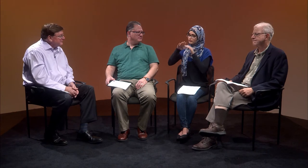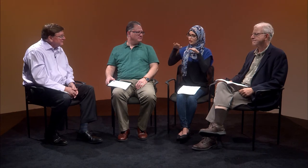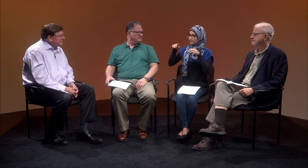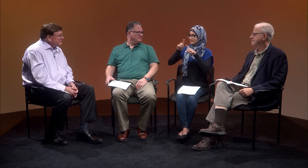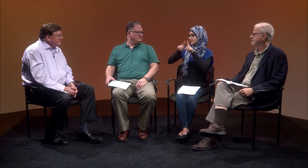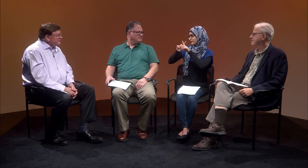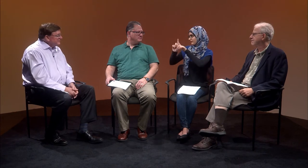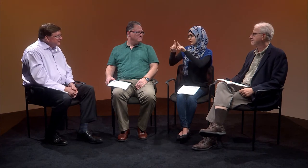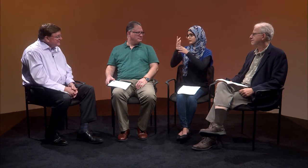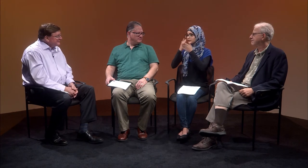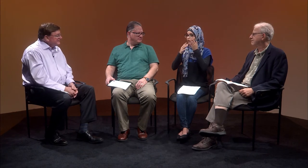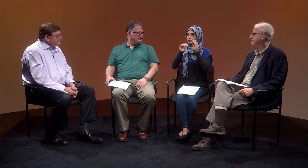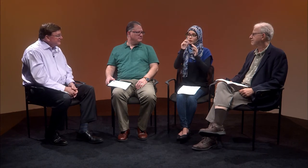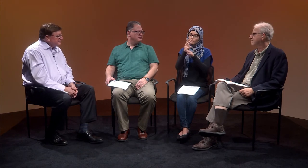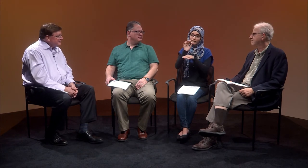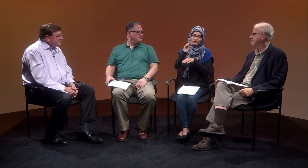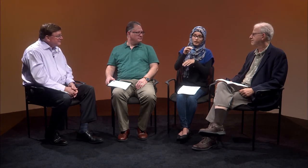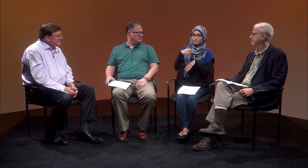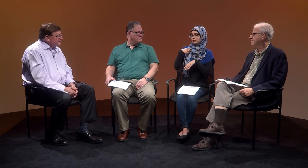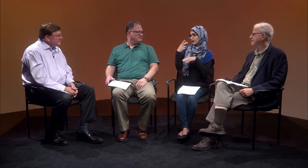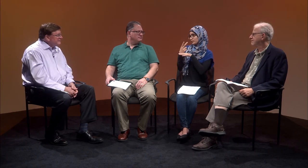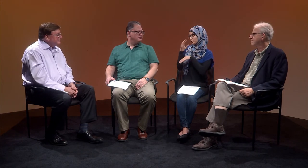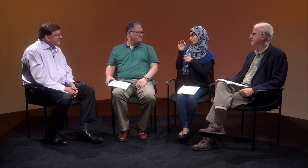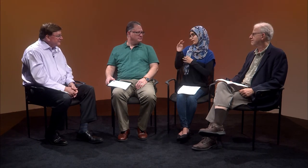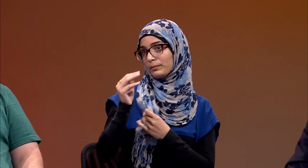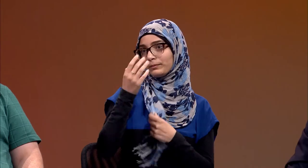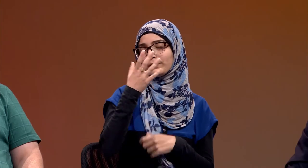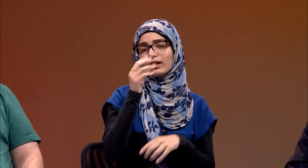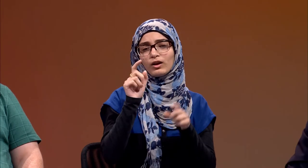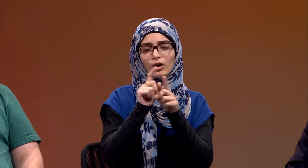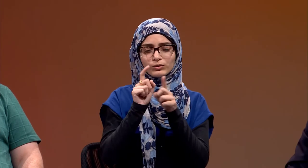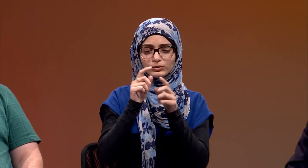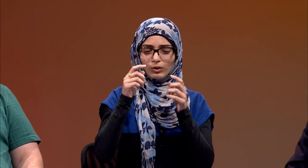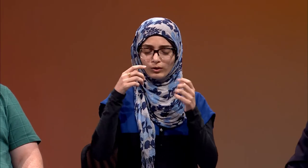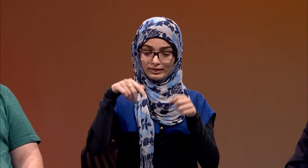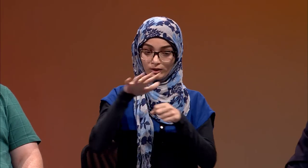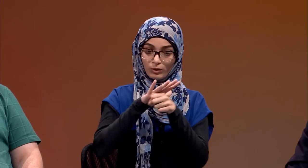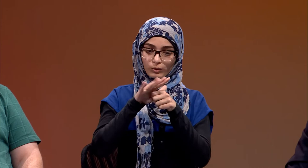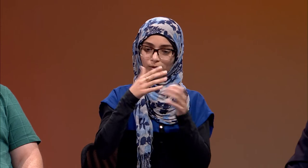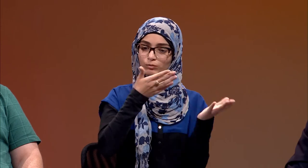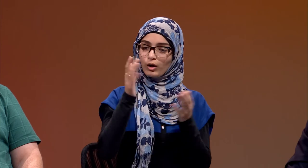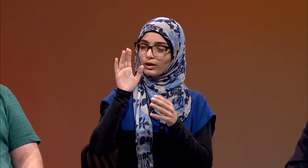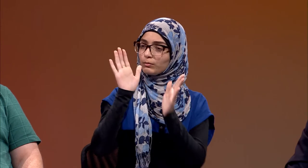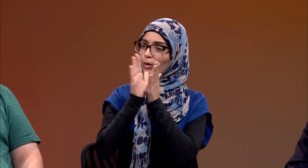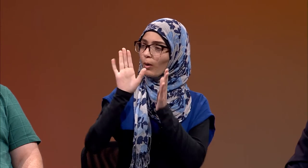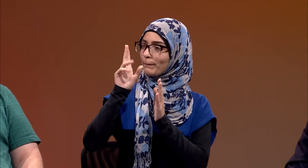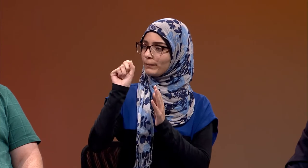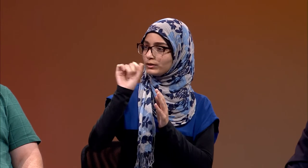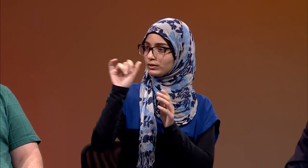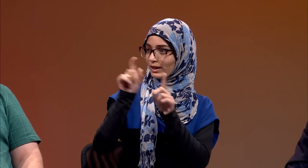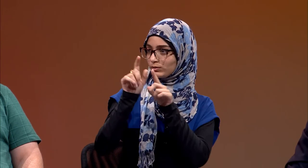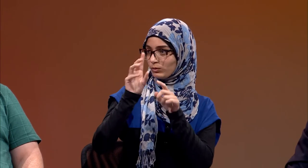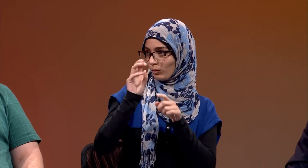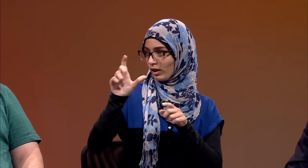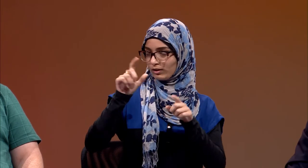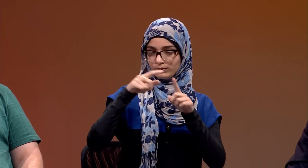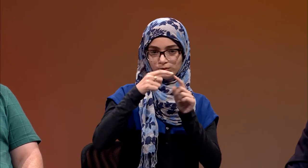Not everyone used it: it was more based on an individual need. Also, transportation was provided, such as myself: